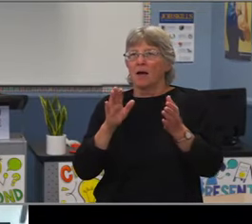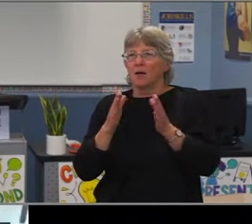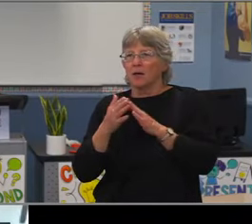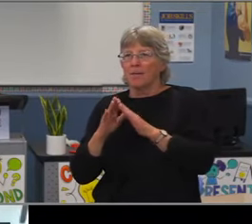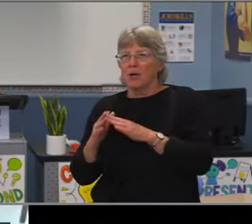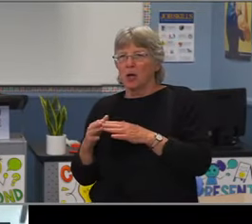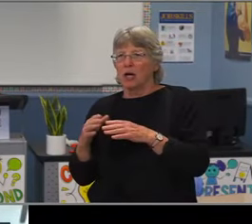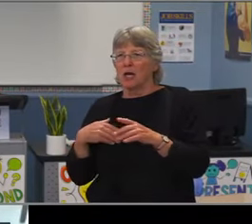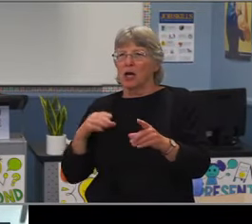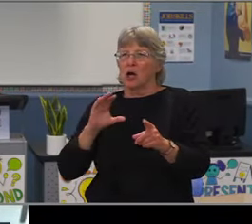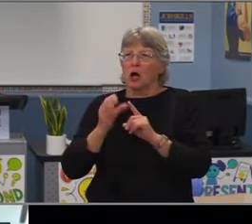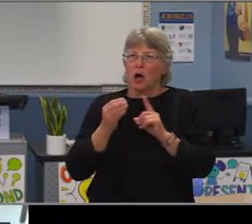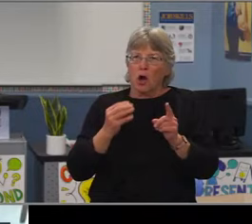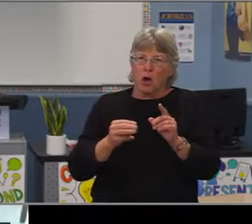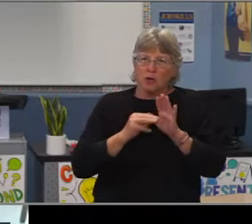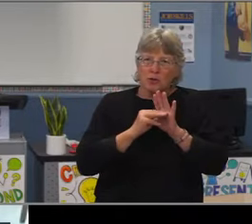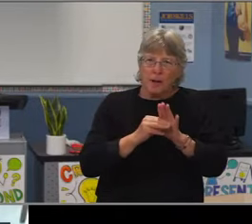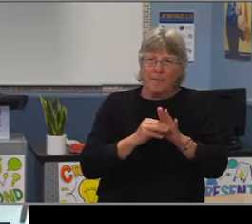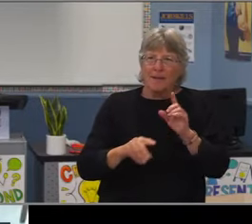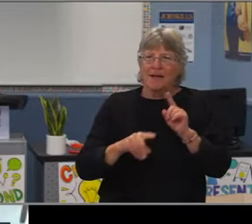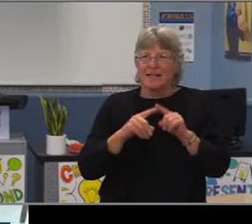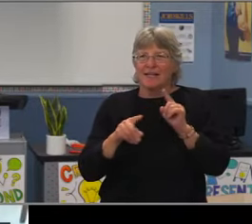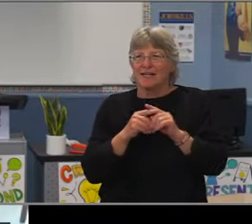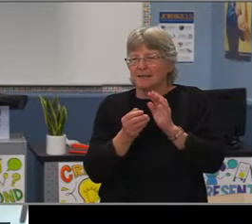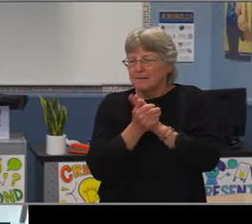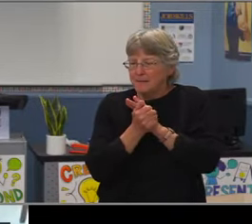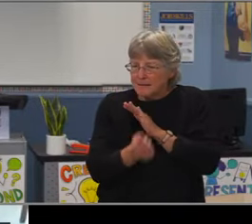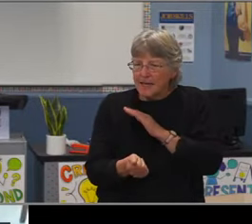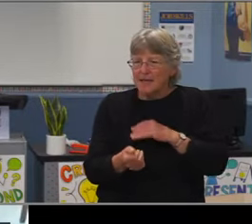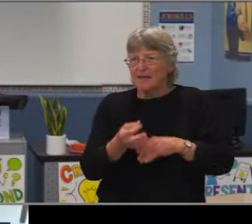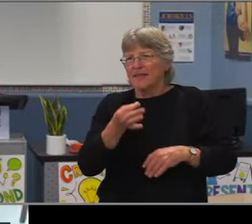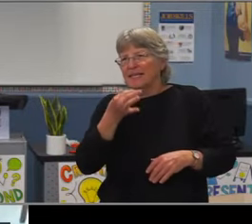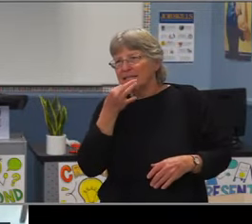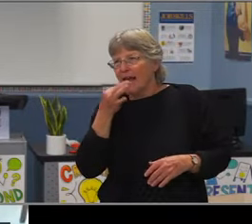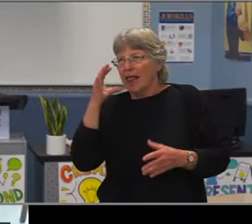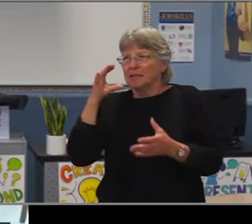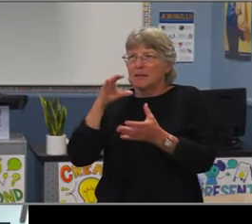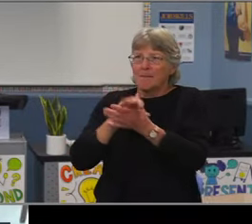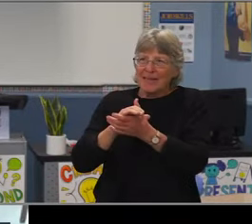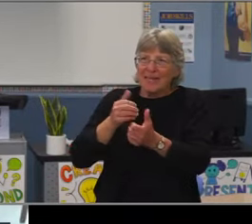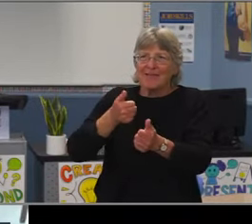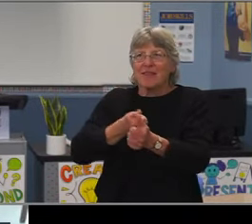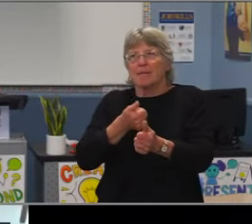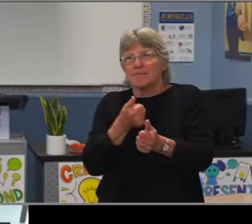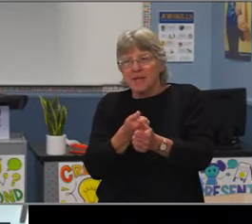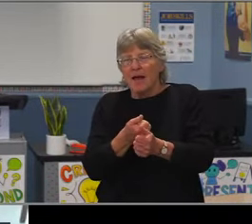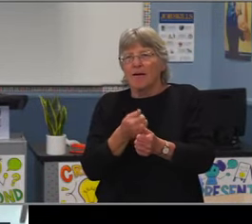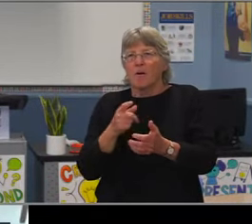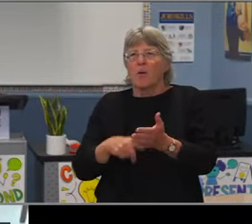and that concept of school within a school, having the same groups of students follow the same path of teachers and having the same admin and counselor